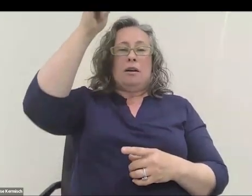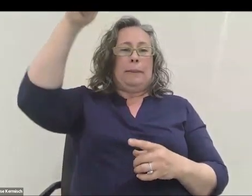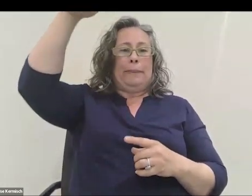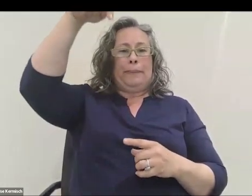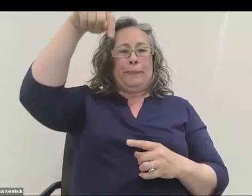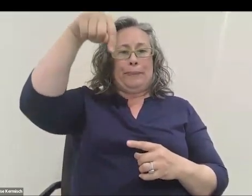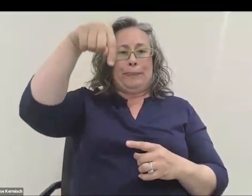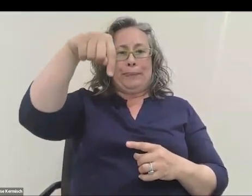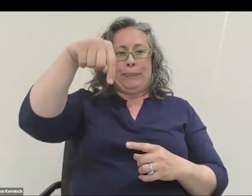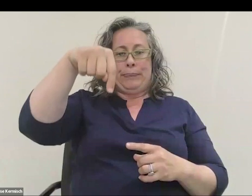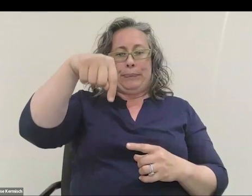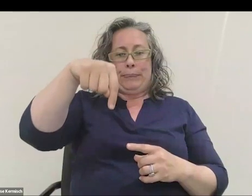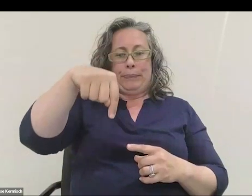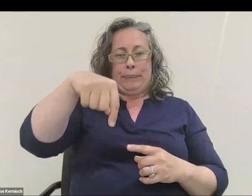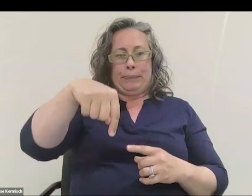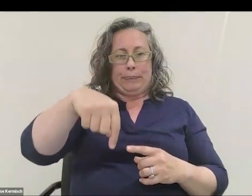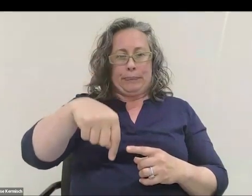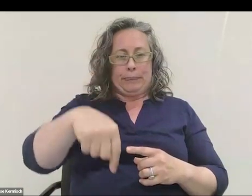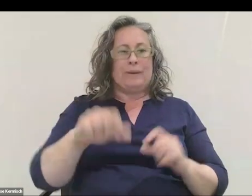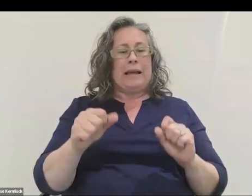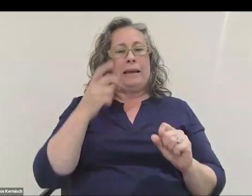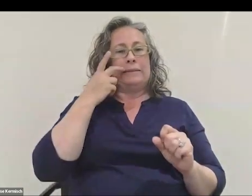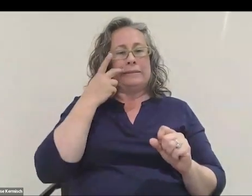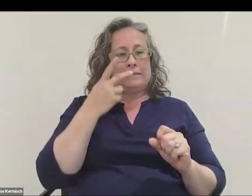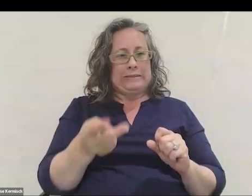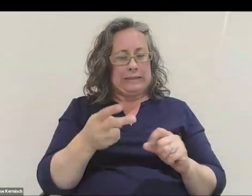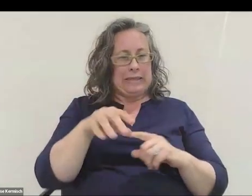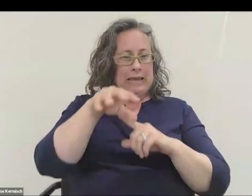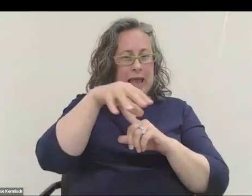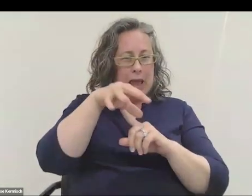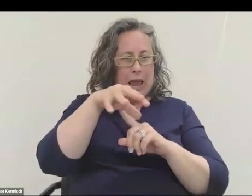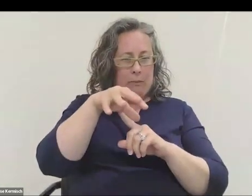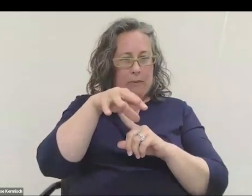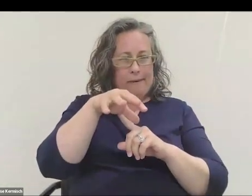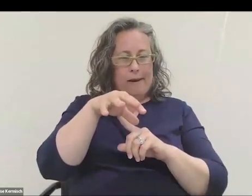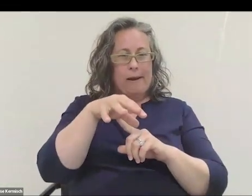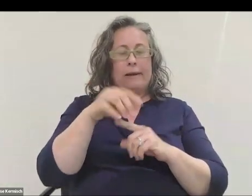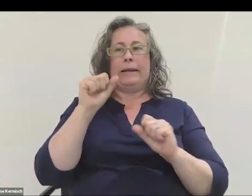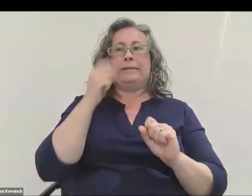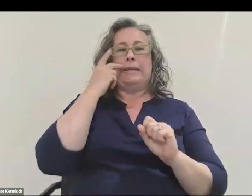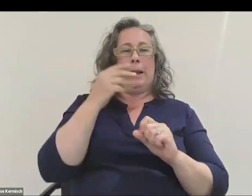Almost immediately, you can see from the camera, the Earth receding away and the bright blue sky.